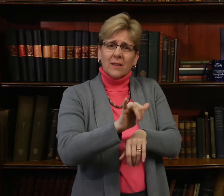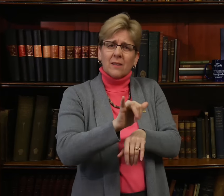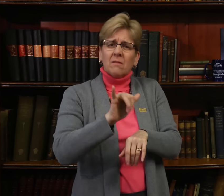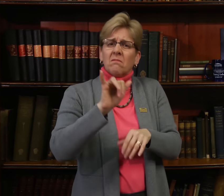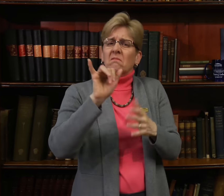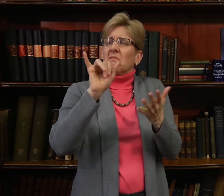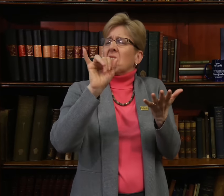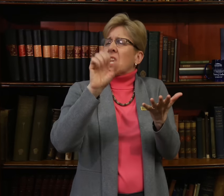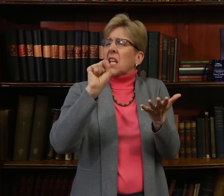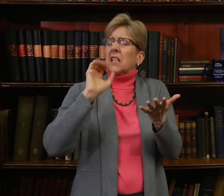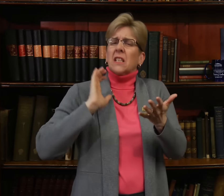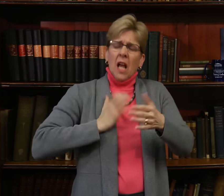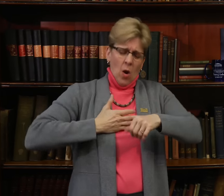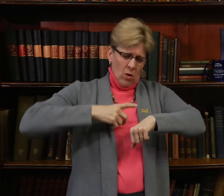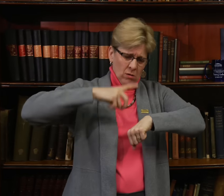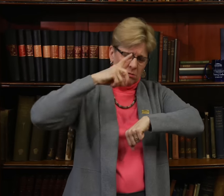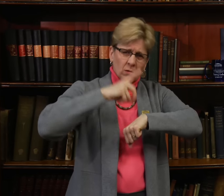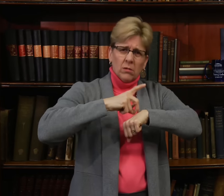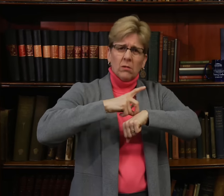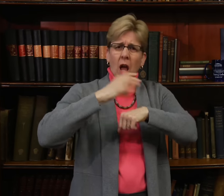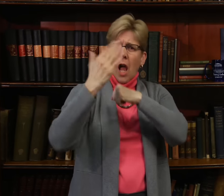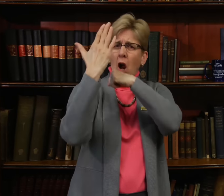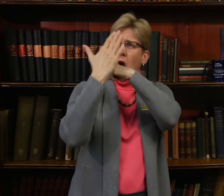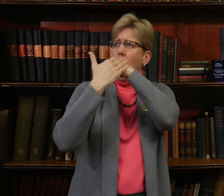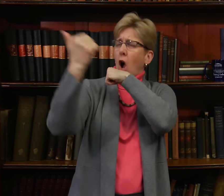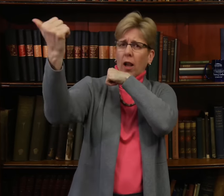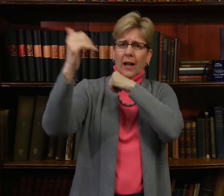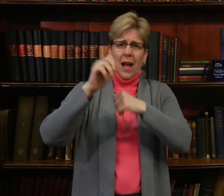Our choosing this path now is an incomparable calling,